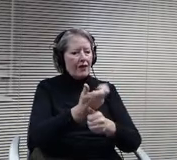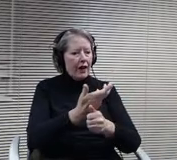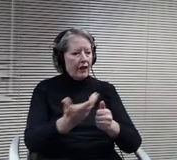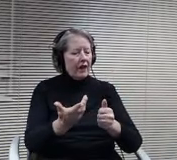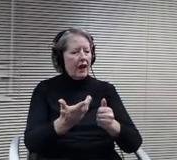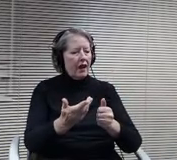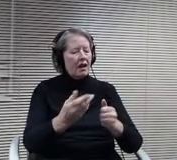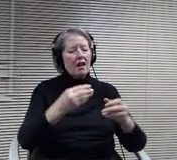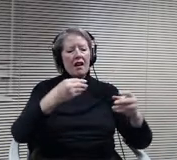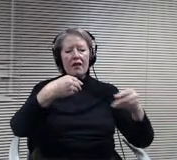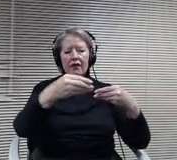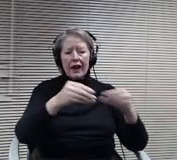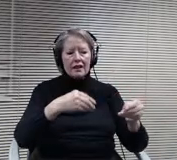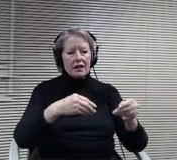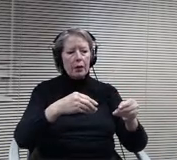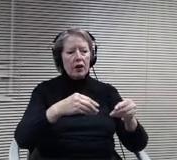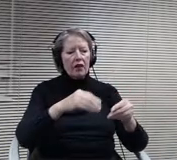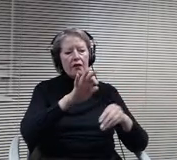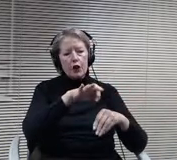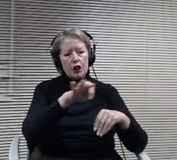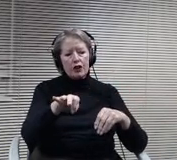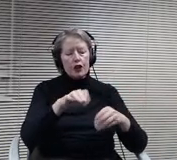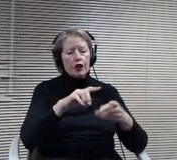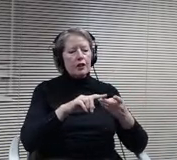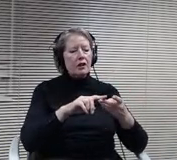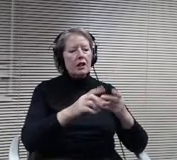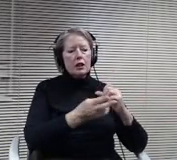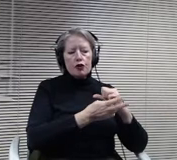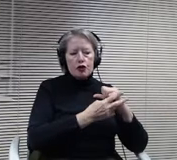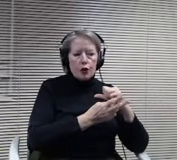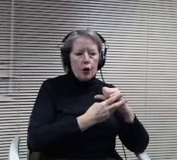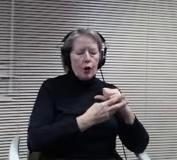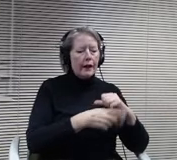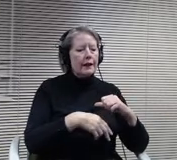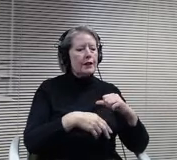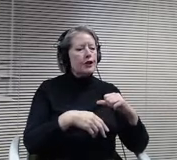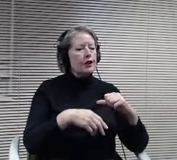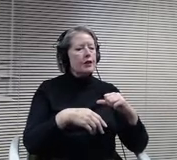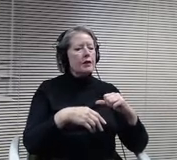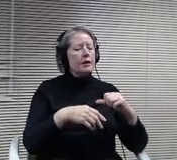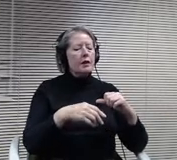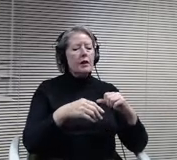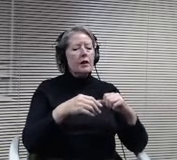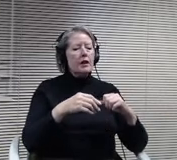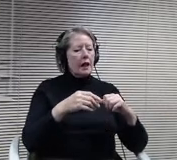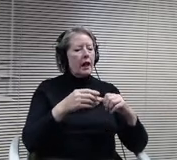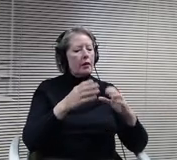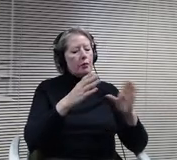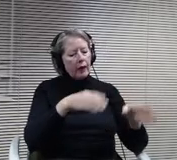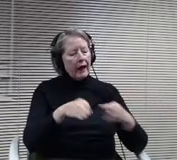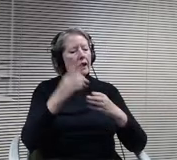things being very mobile and as I said, future proof accide. The outside is really critical. One of the